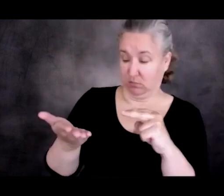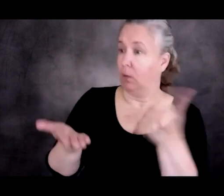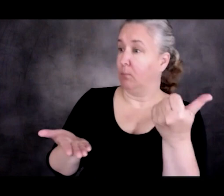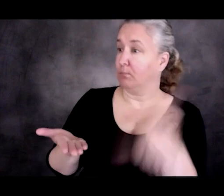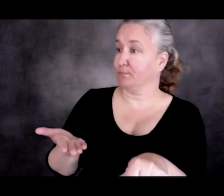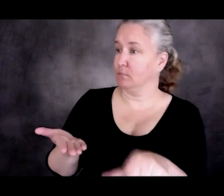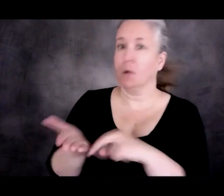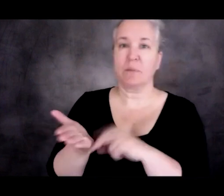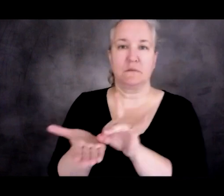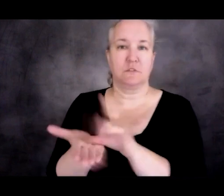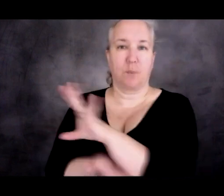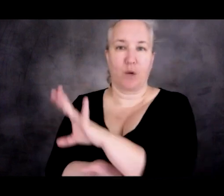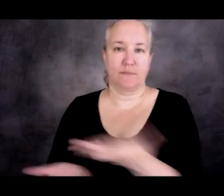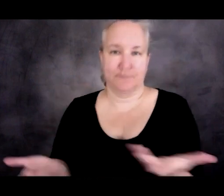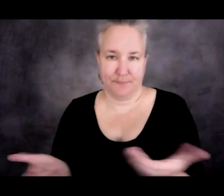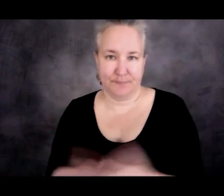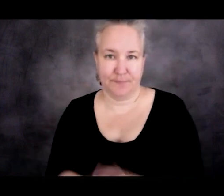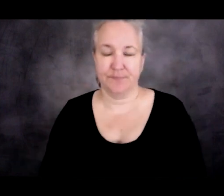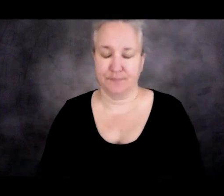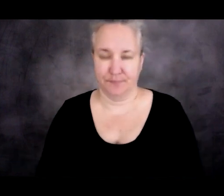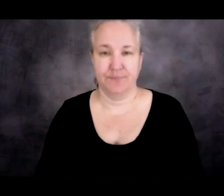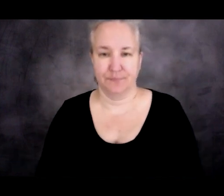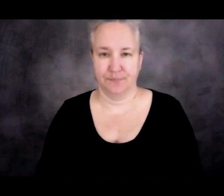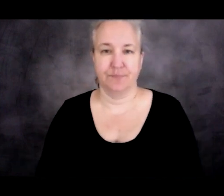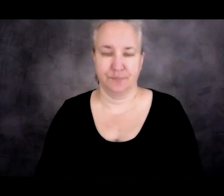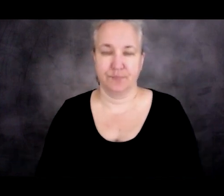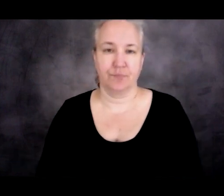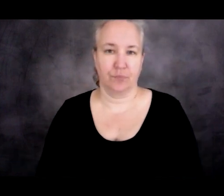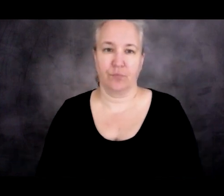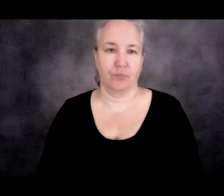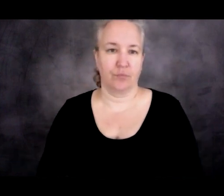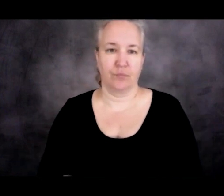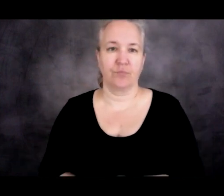And again, that is what happens in any case.